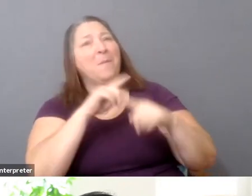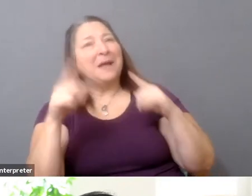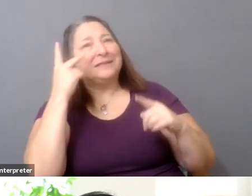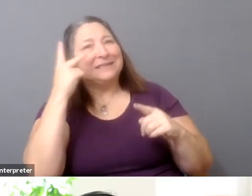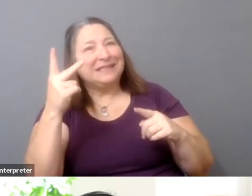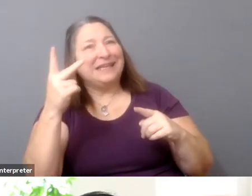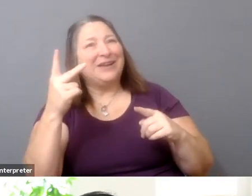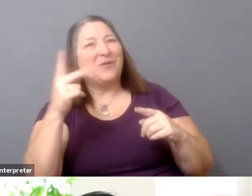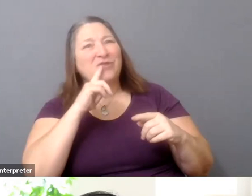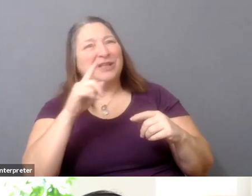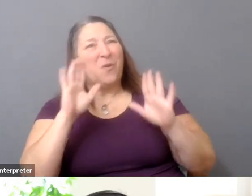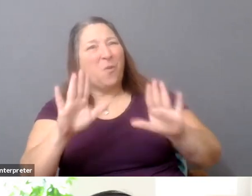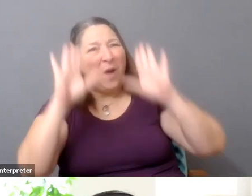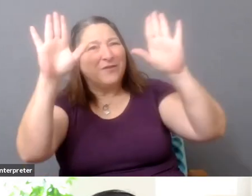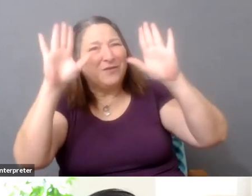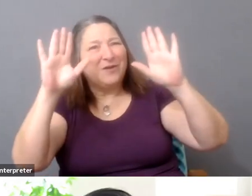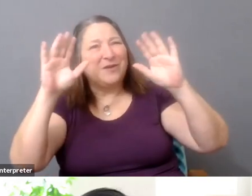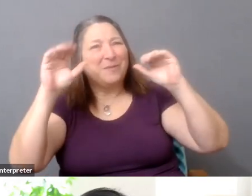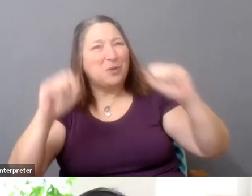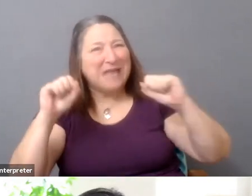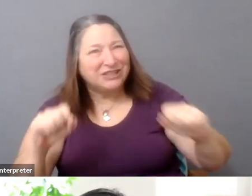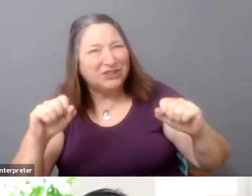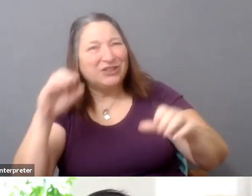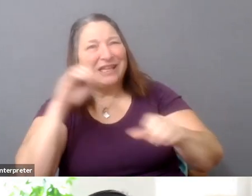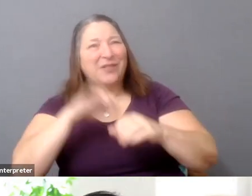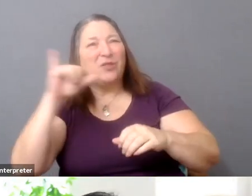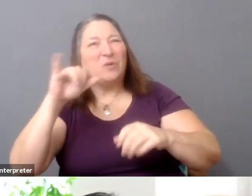So I think we have some education to do amongst makers,